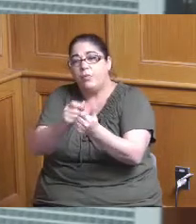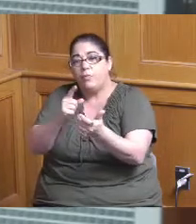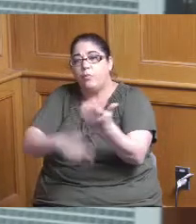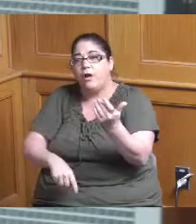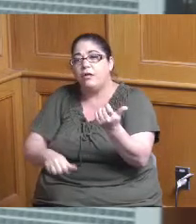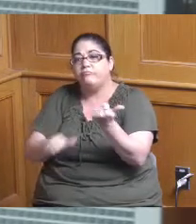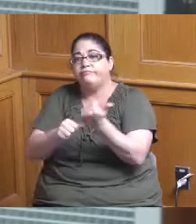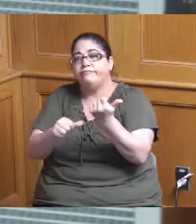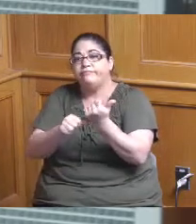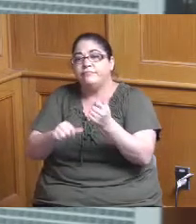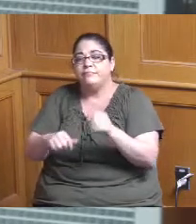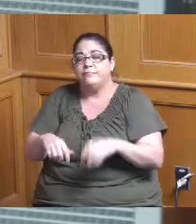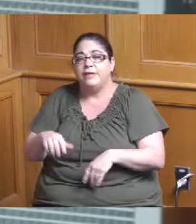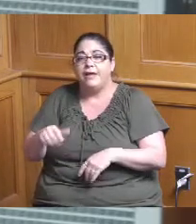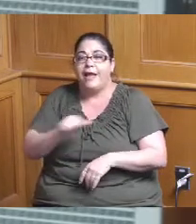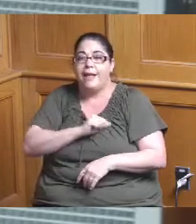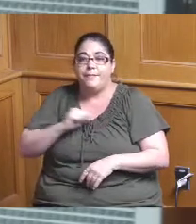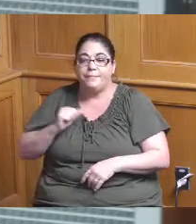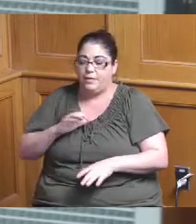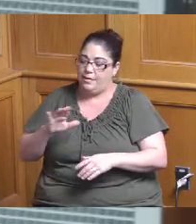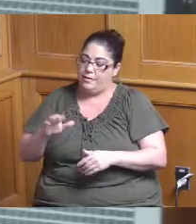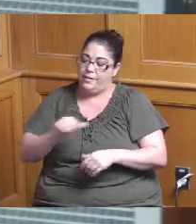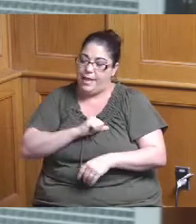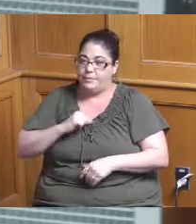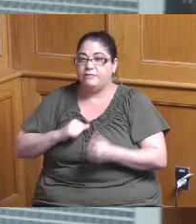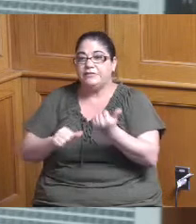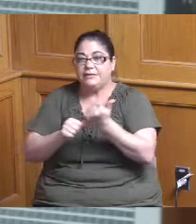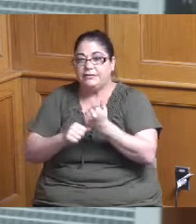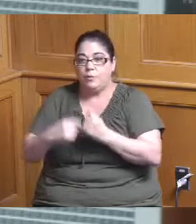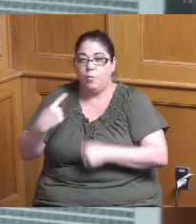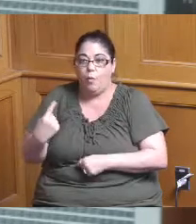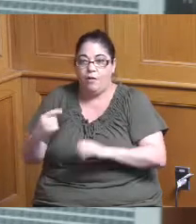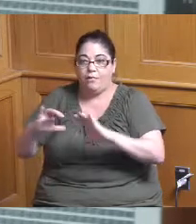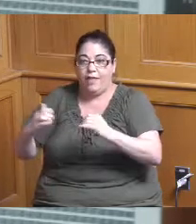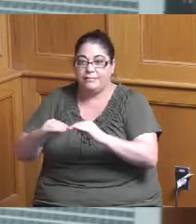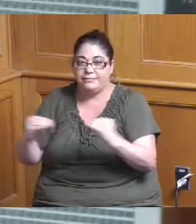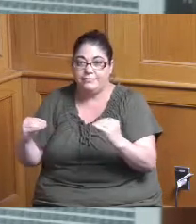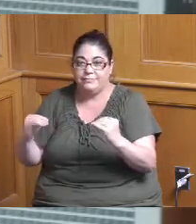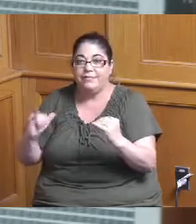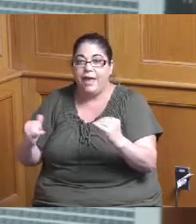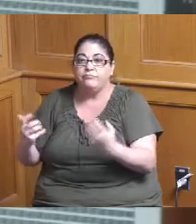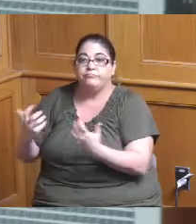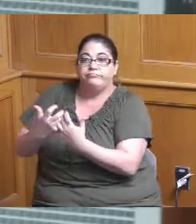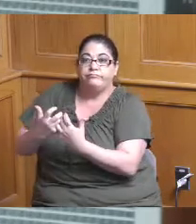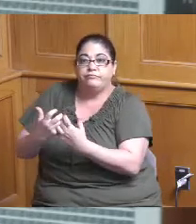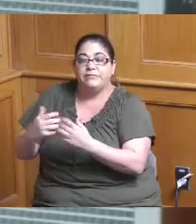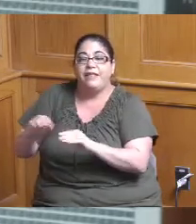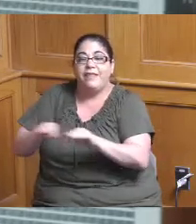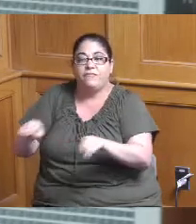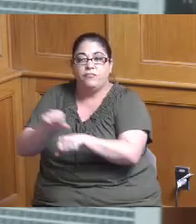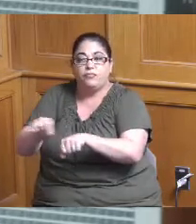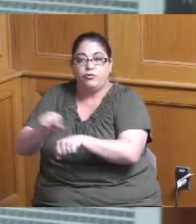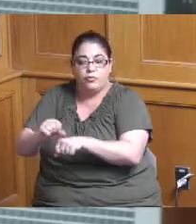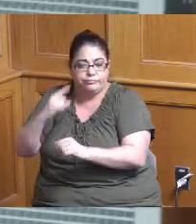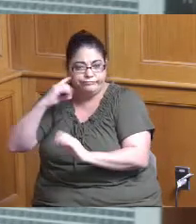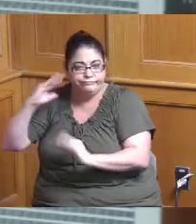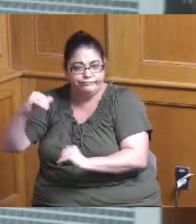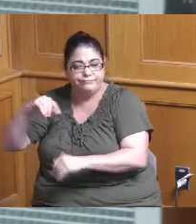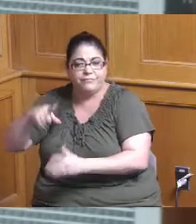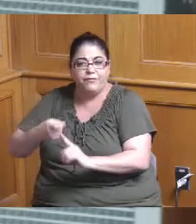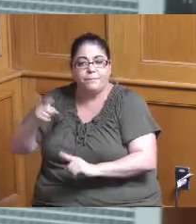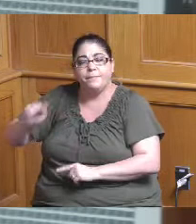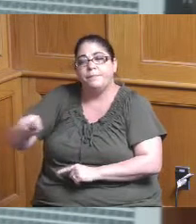one classification which is makes the the level of work commensurate with what an administrative